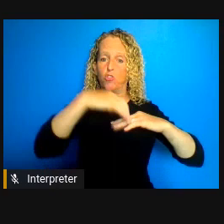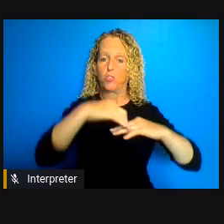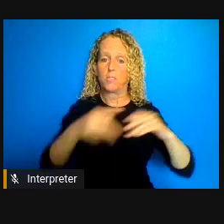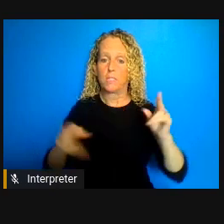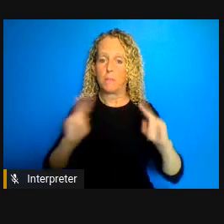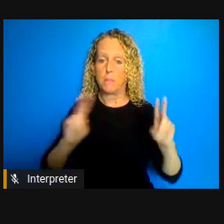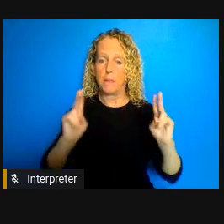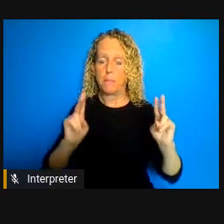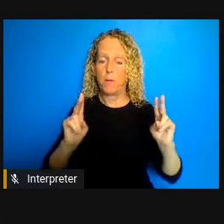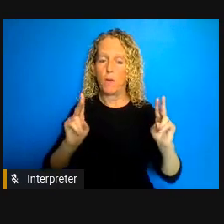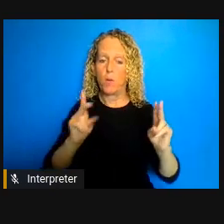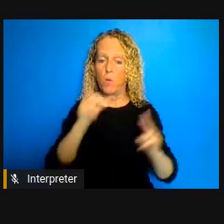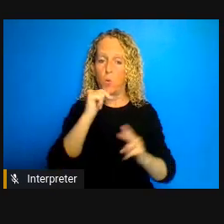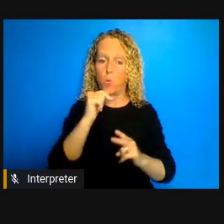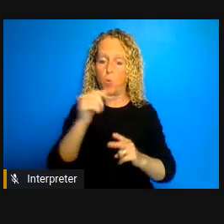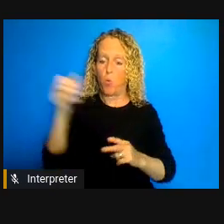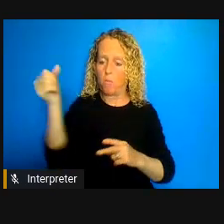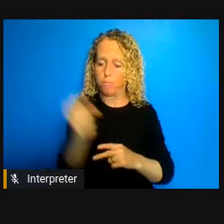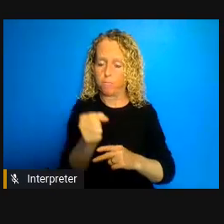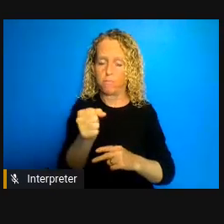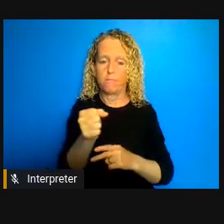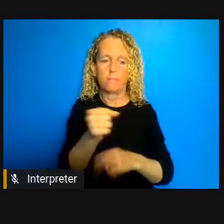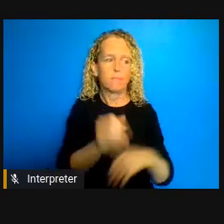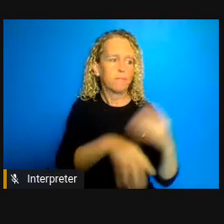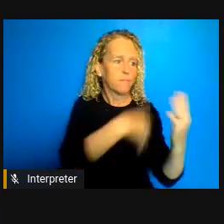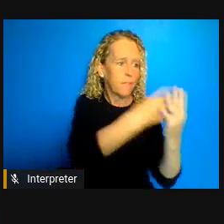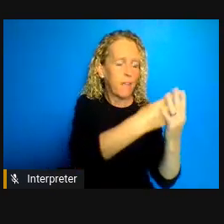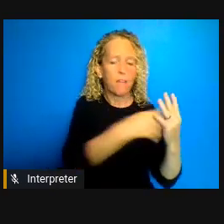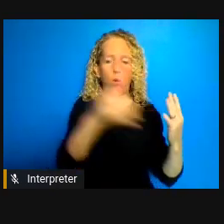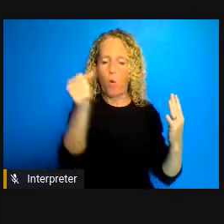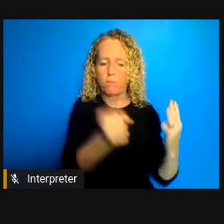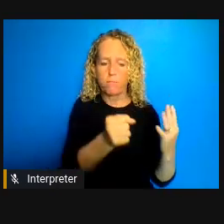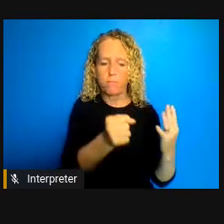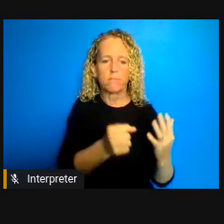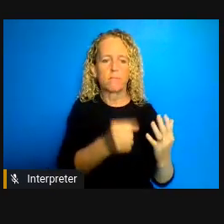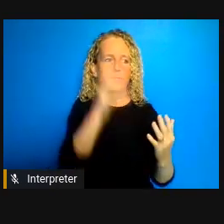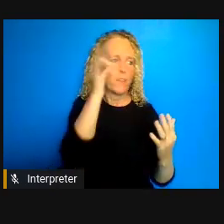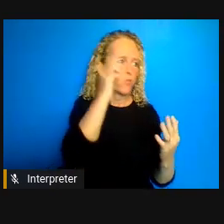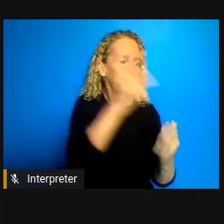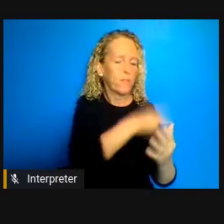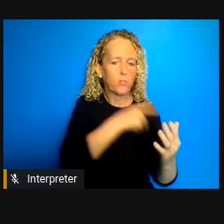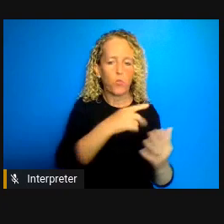settings and I just need to add to that that within that population on the